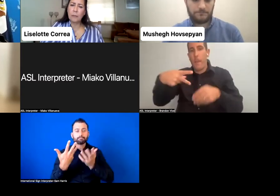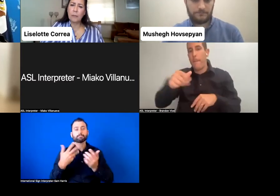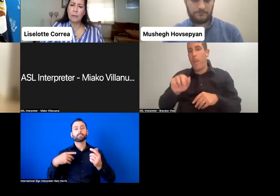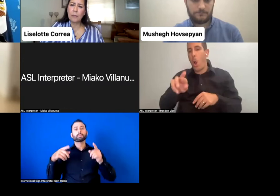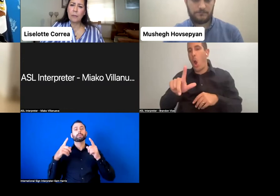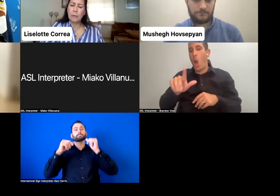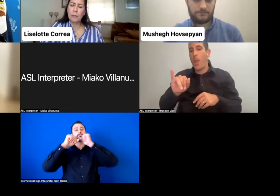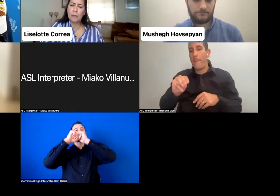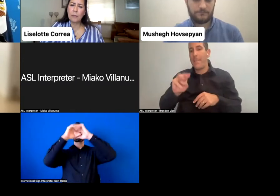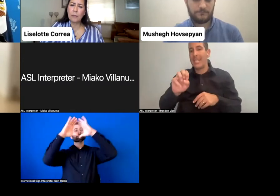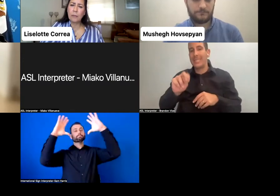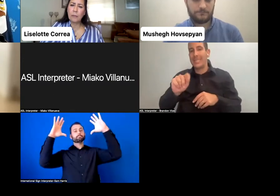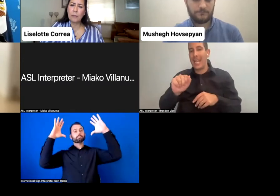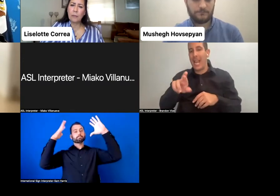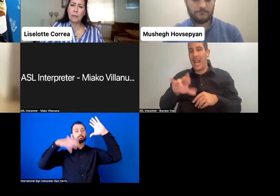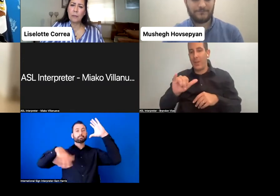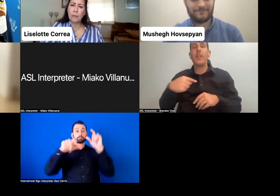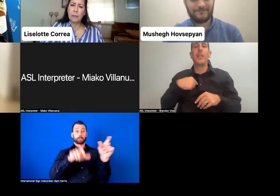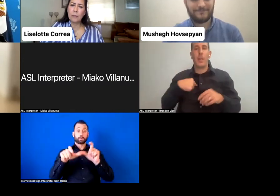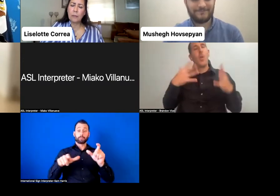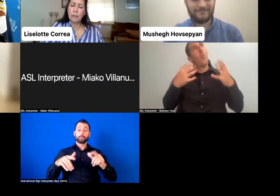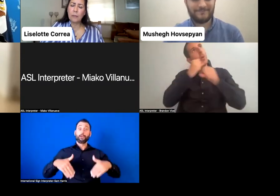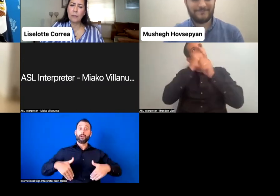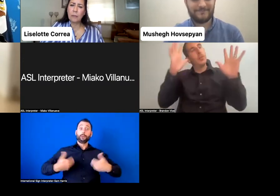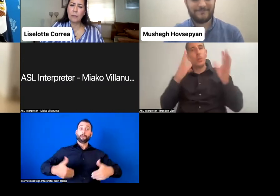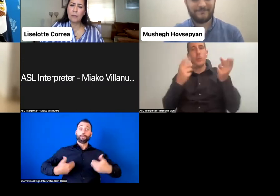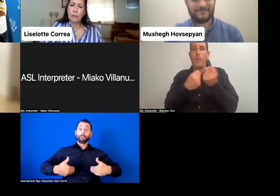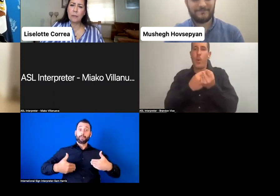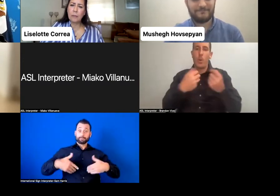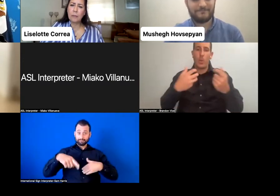I was young-- persons with disabilities in our government,